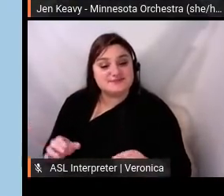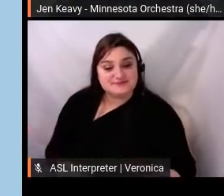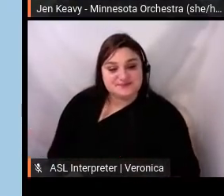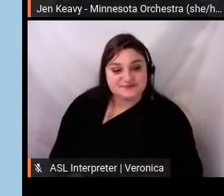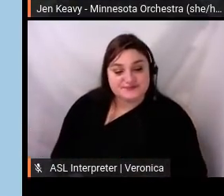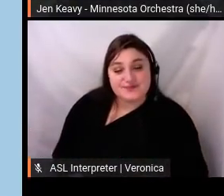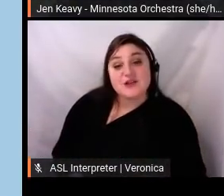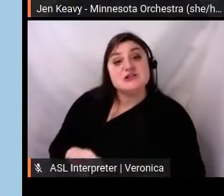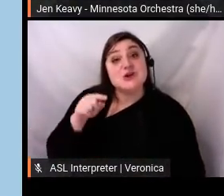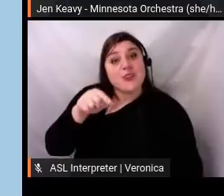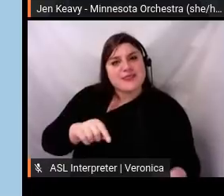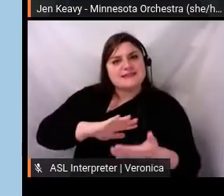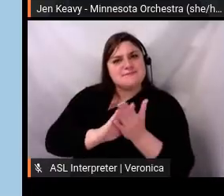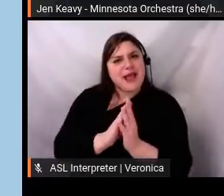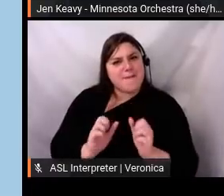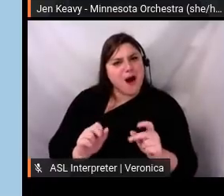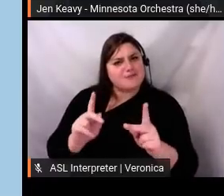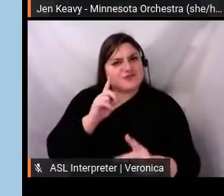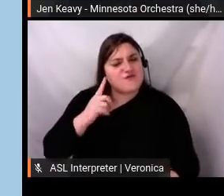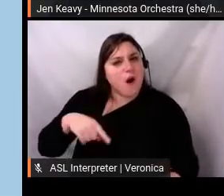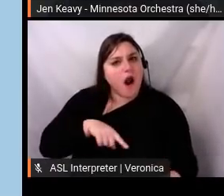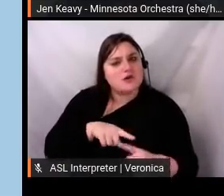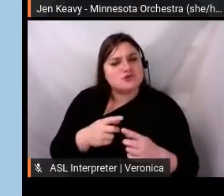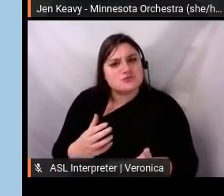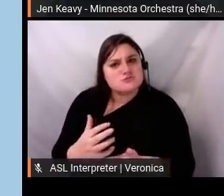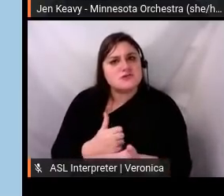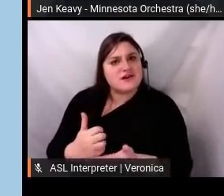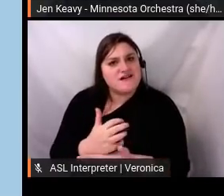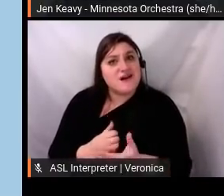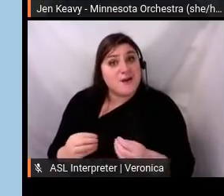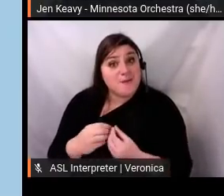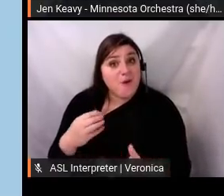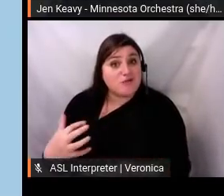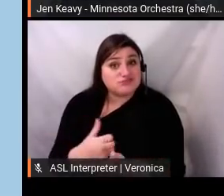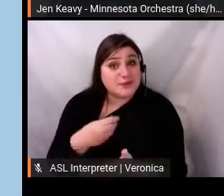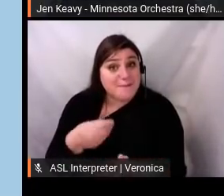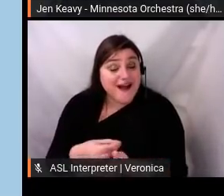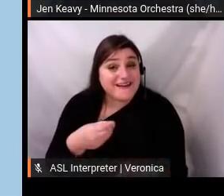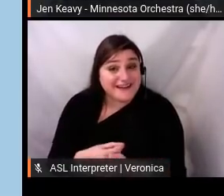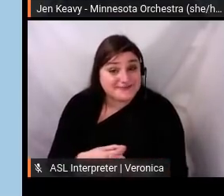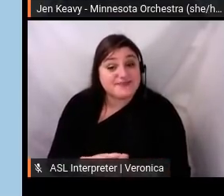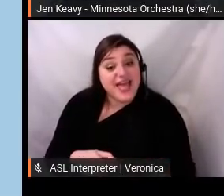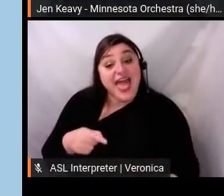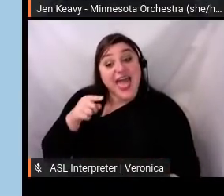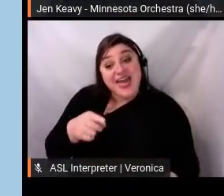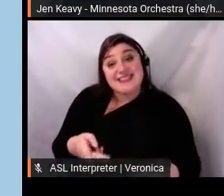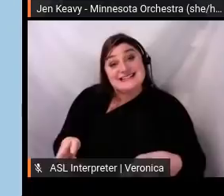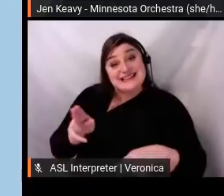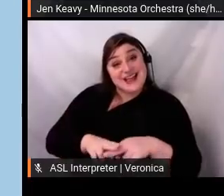revenue. And the number of online gifts increased by 111% compared to